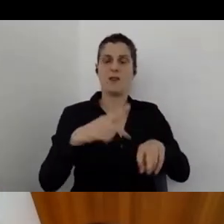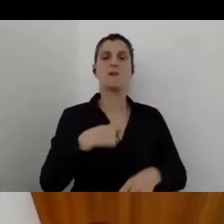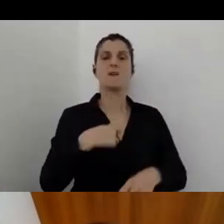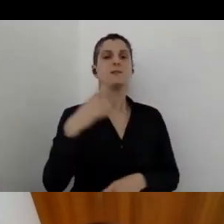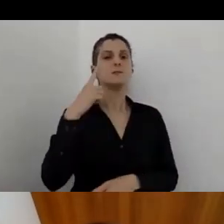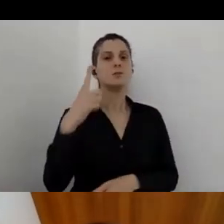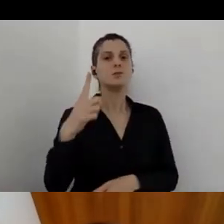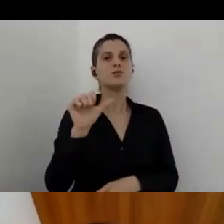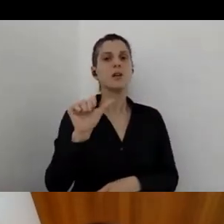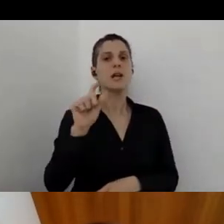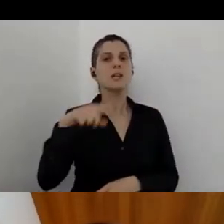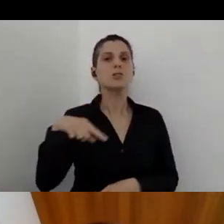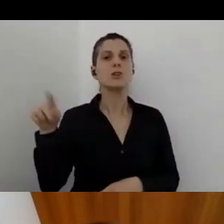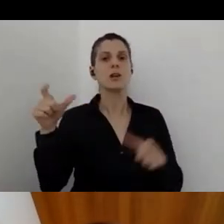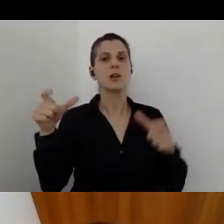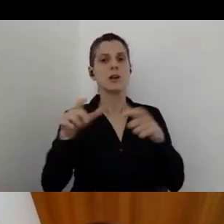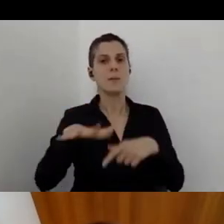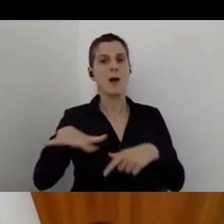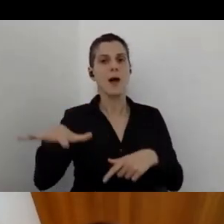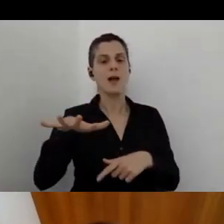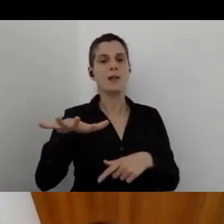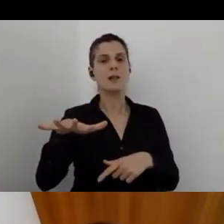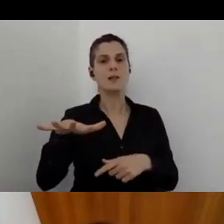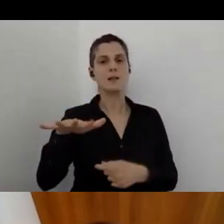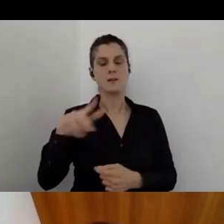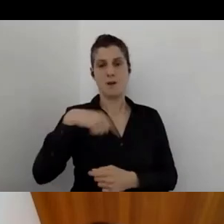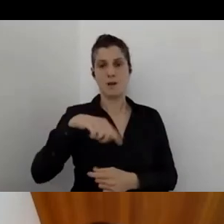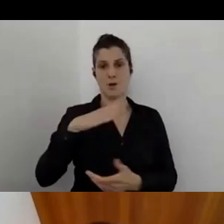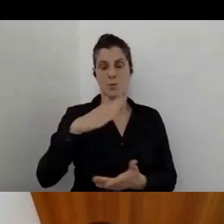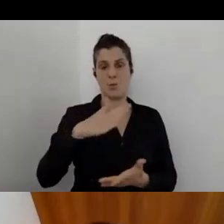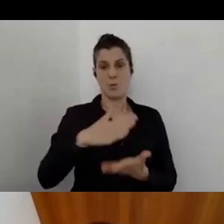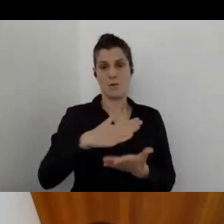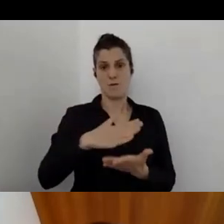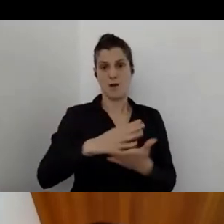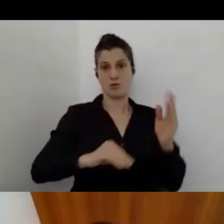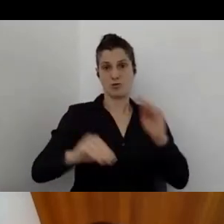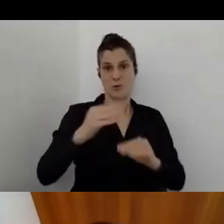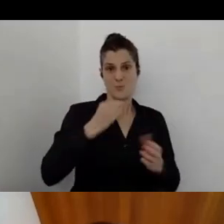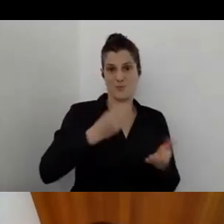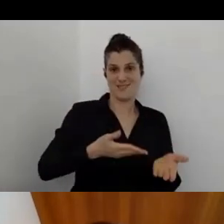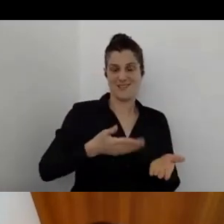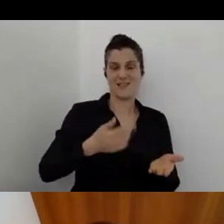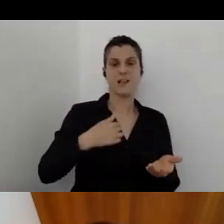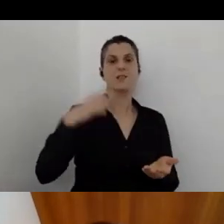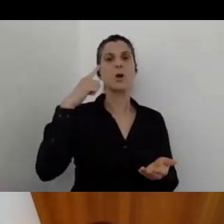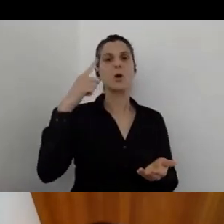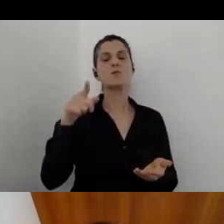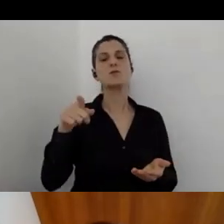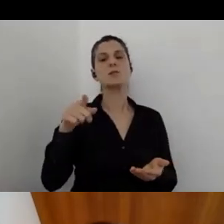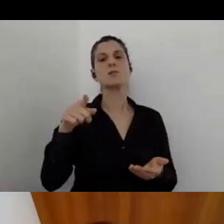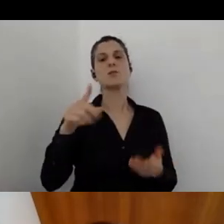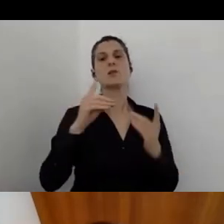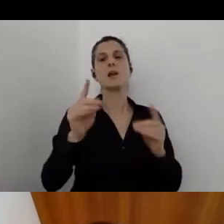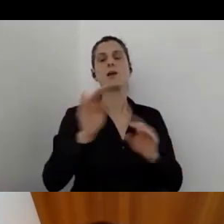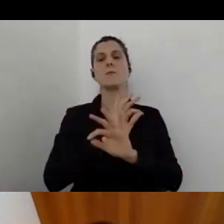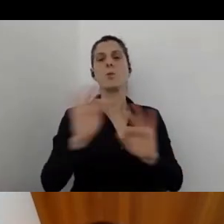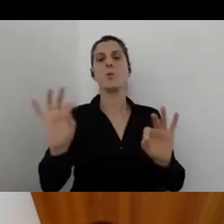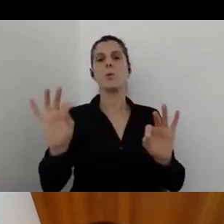and we already used it from Israel, is a great way to evaluate also the service providing and